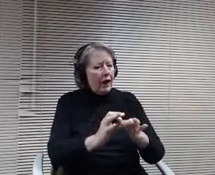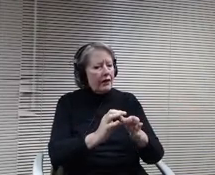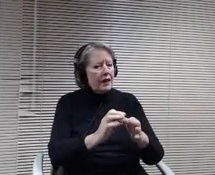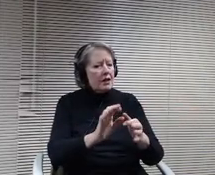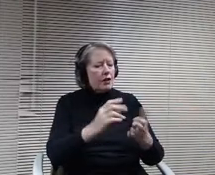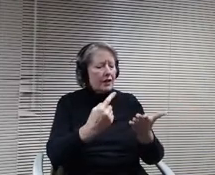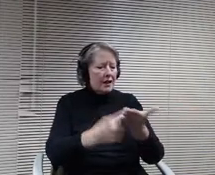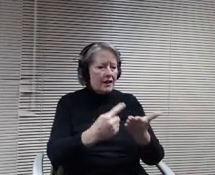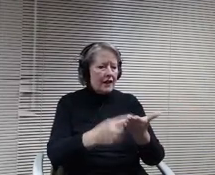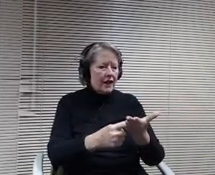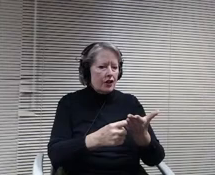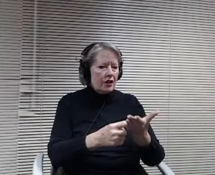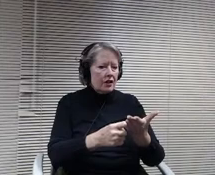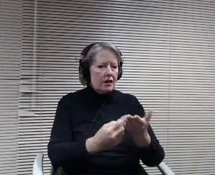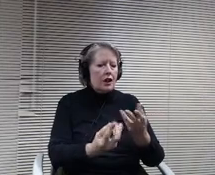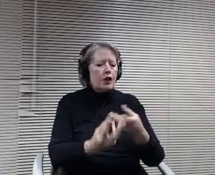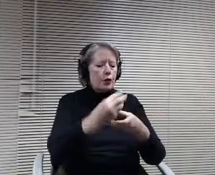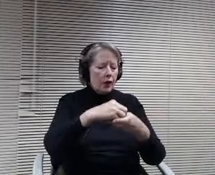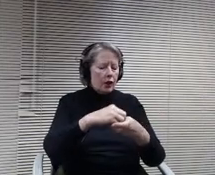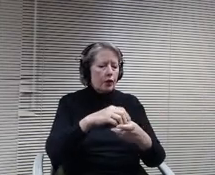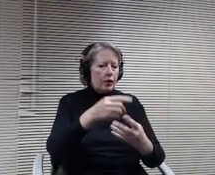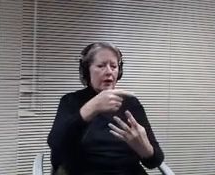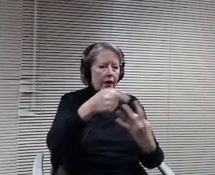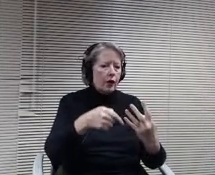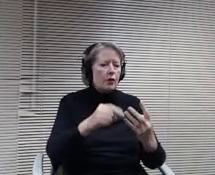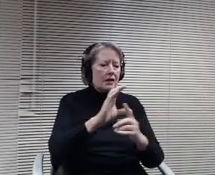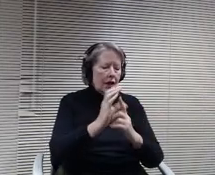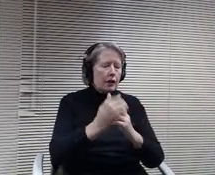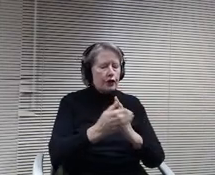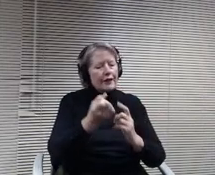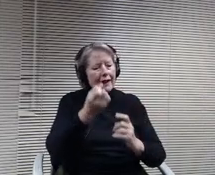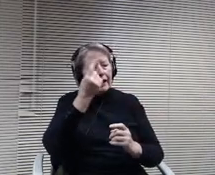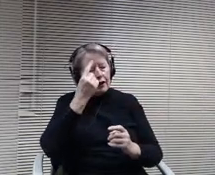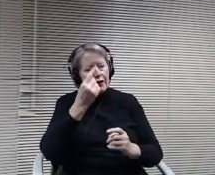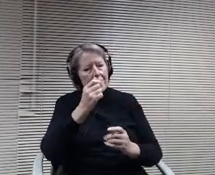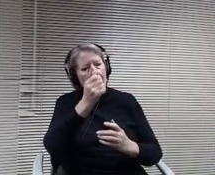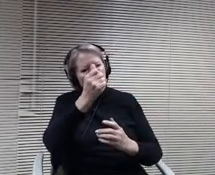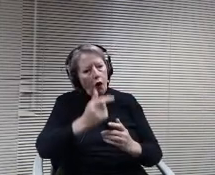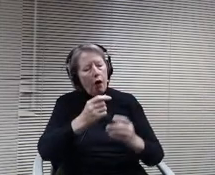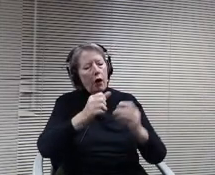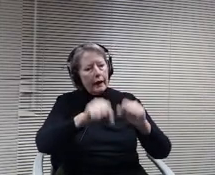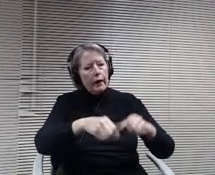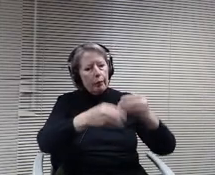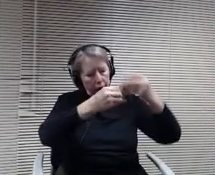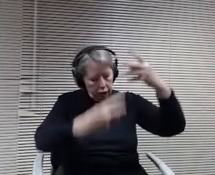But I understand all to be exhausted. I guess you could put will have many multiple.